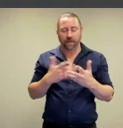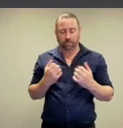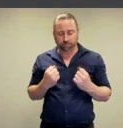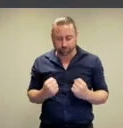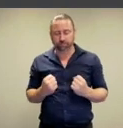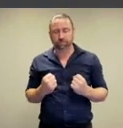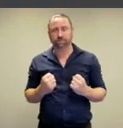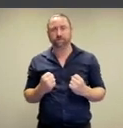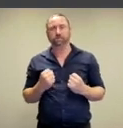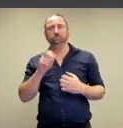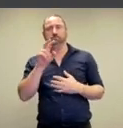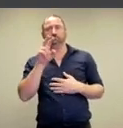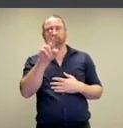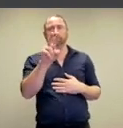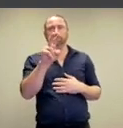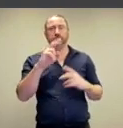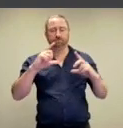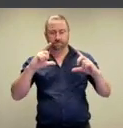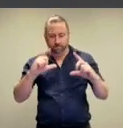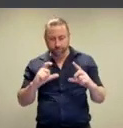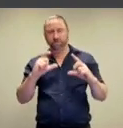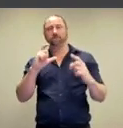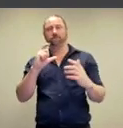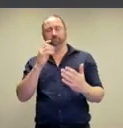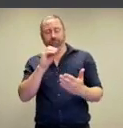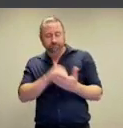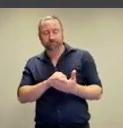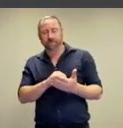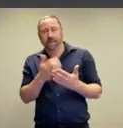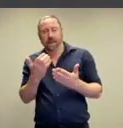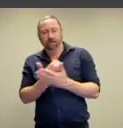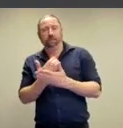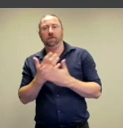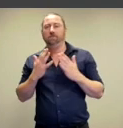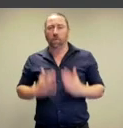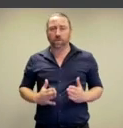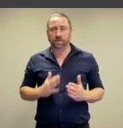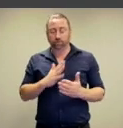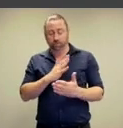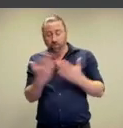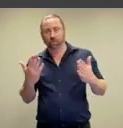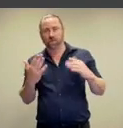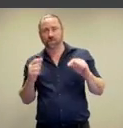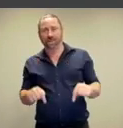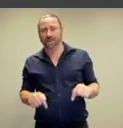physical acts of speaking, looking